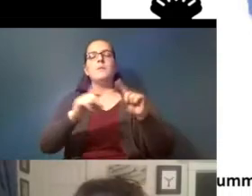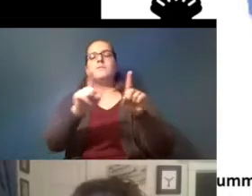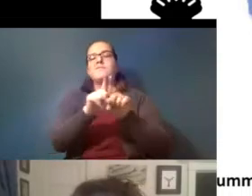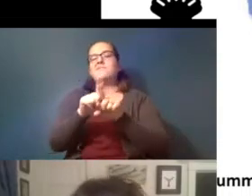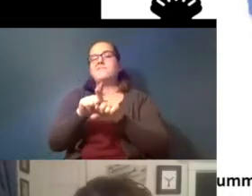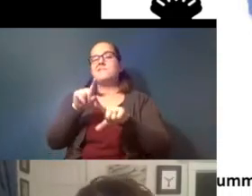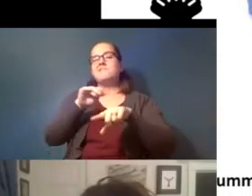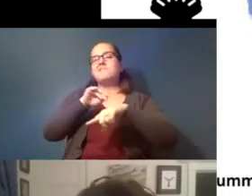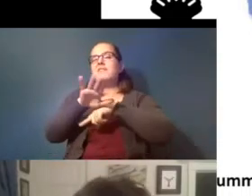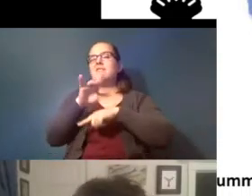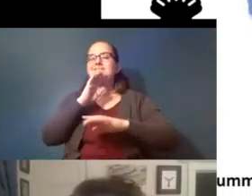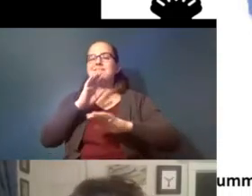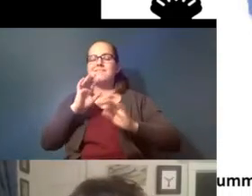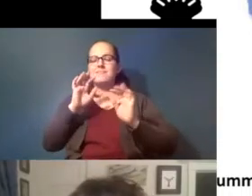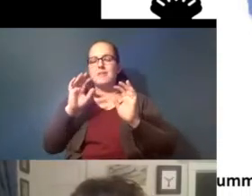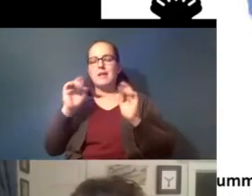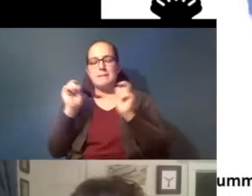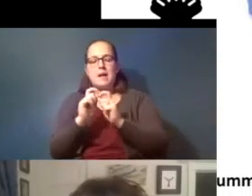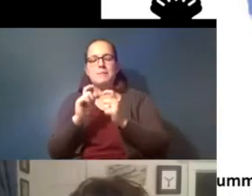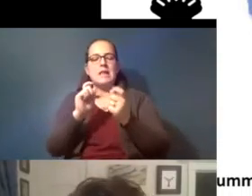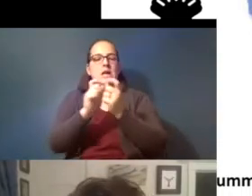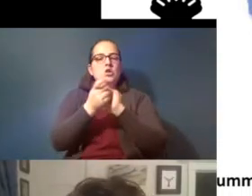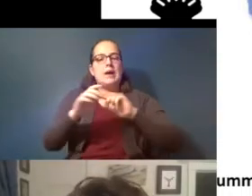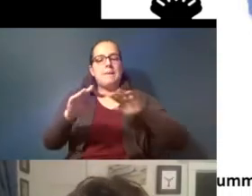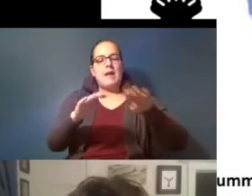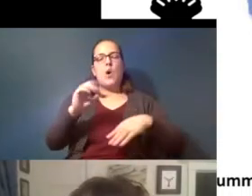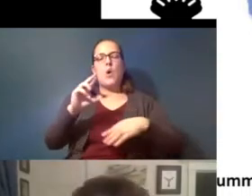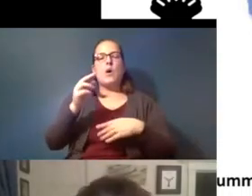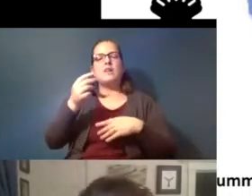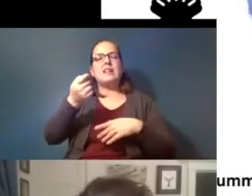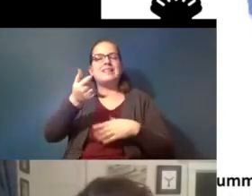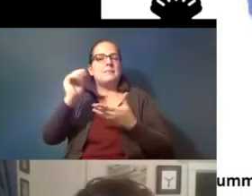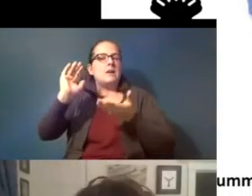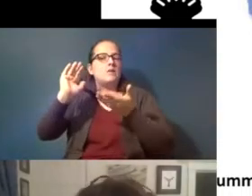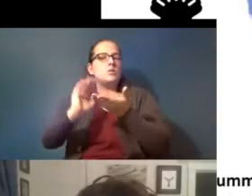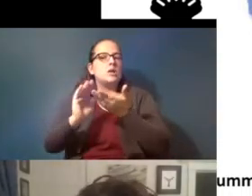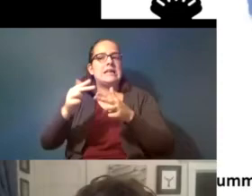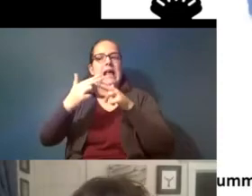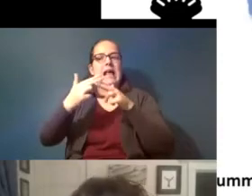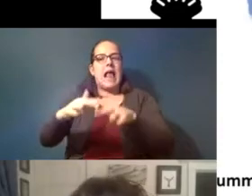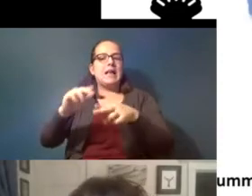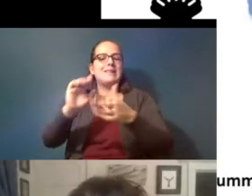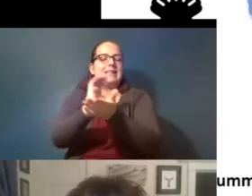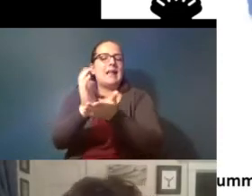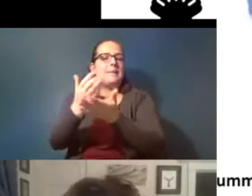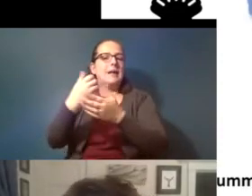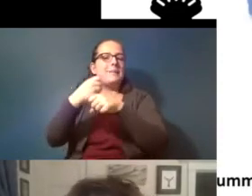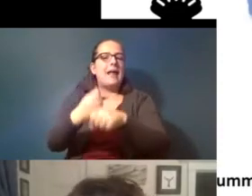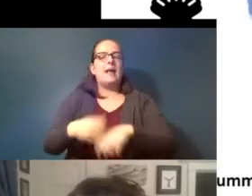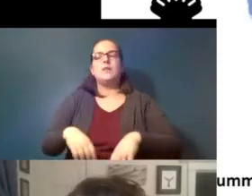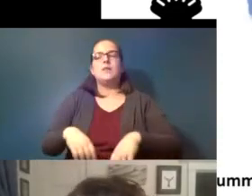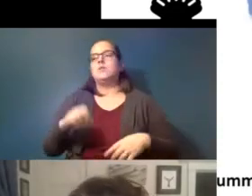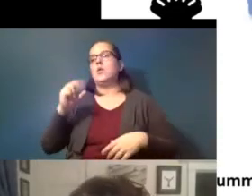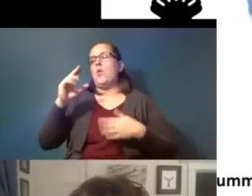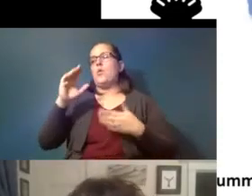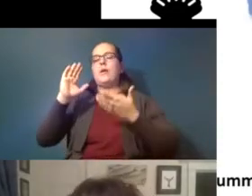it's a change in behavior or a slight reduction in eggs produced or a slight reduction in growth but